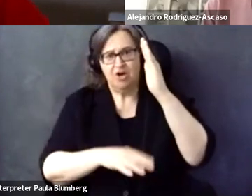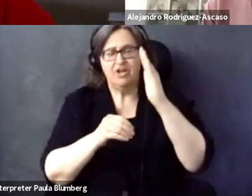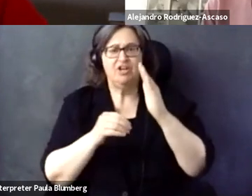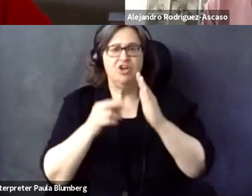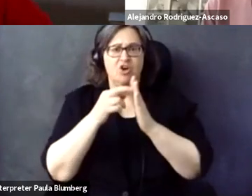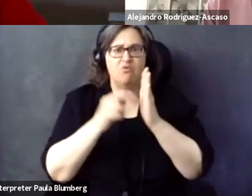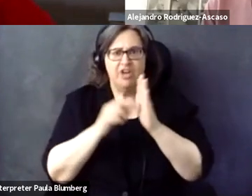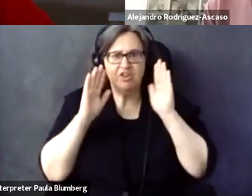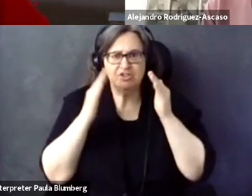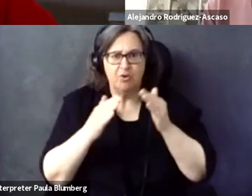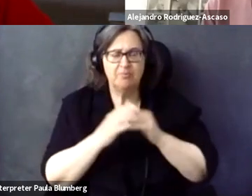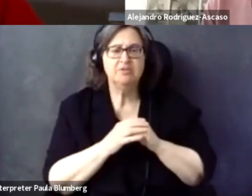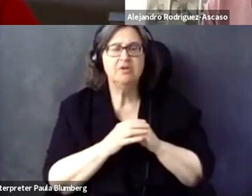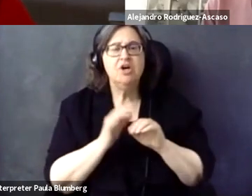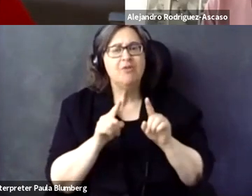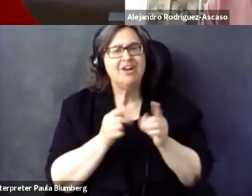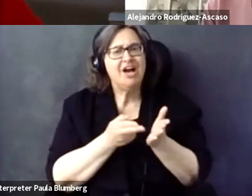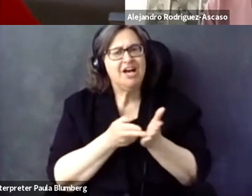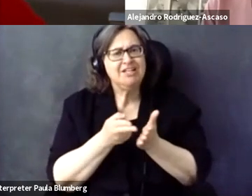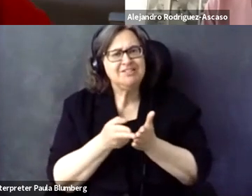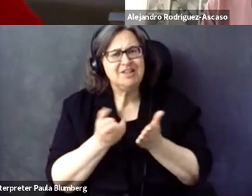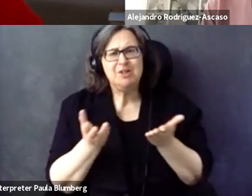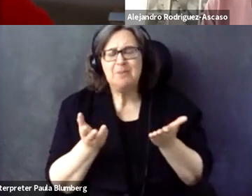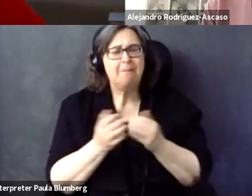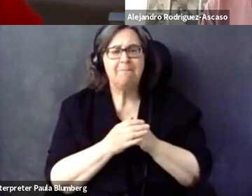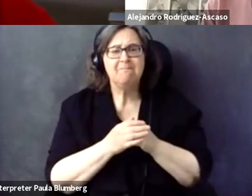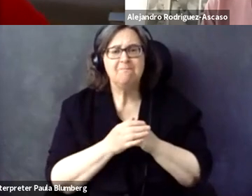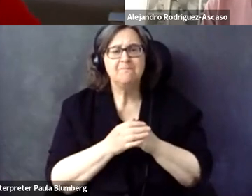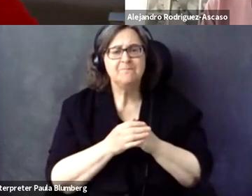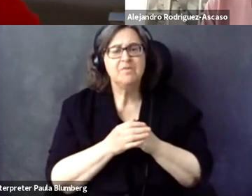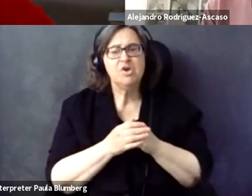I'm in an environment on on this call which is more top down